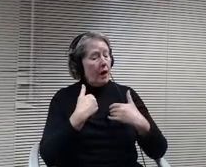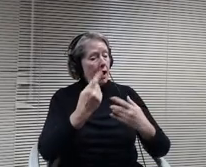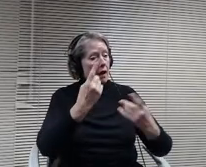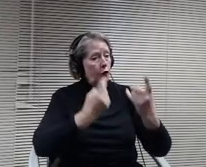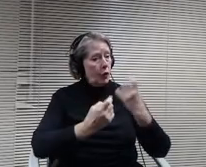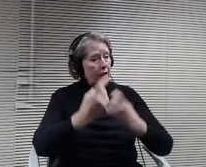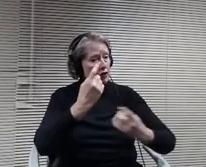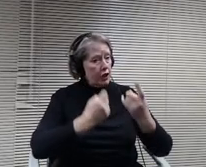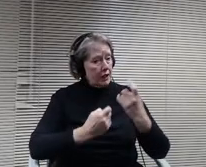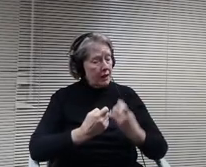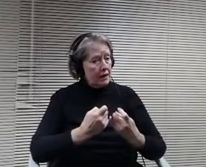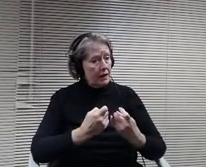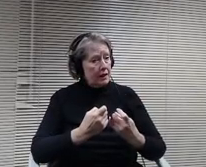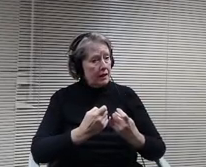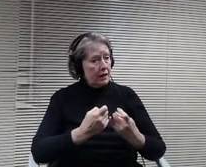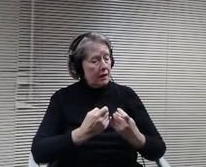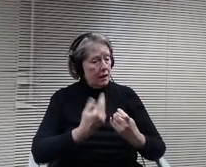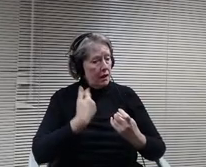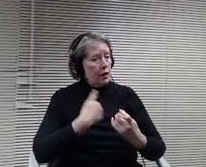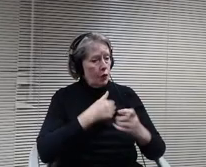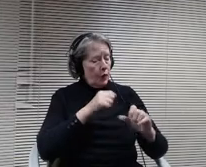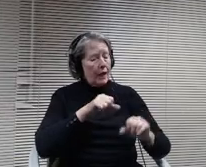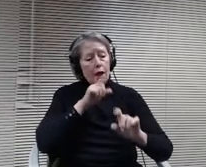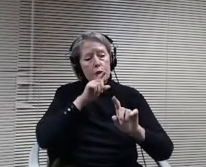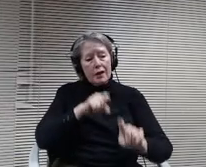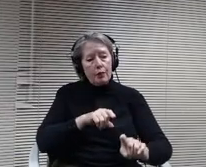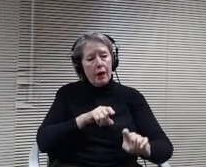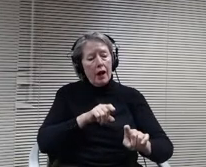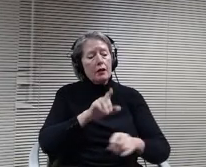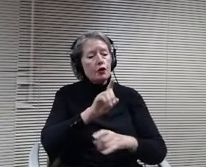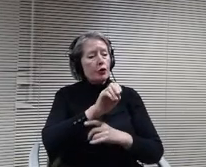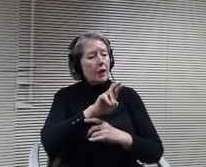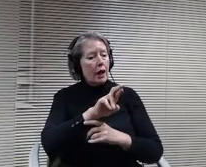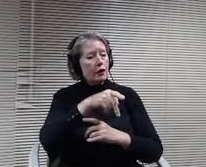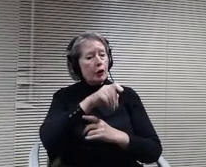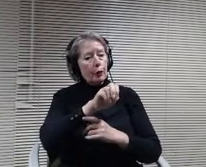Otherwise we can move to a motion, I believe.